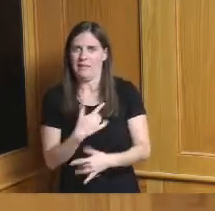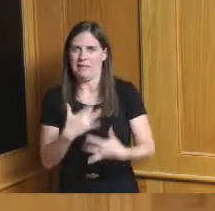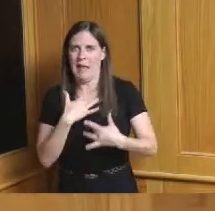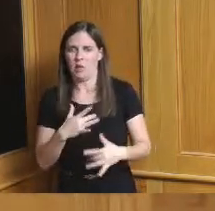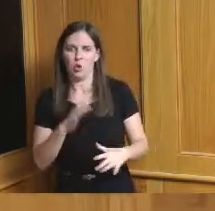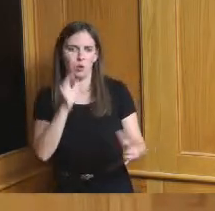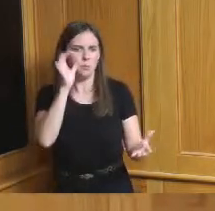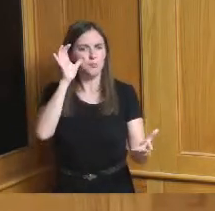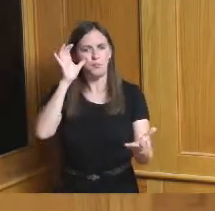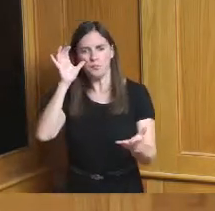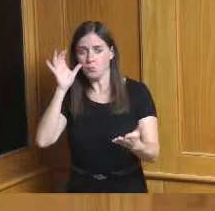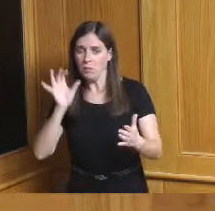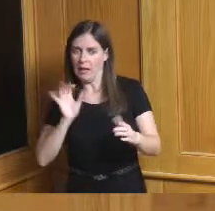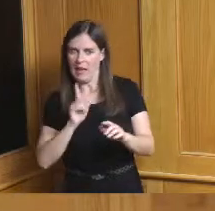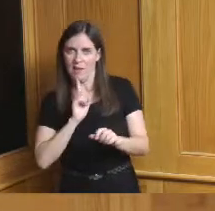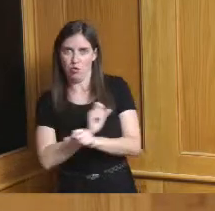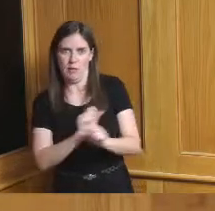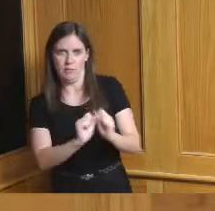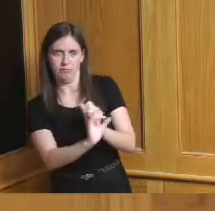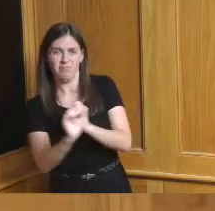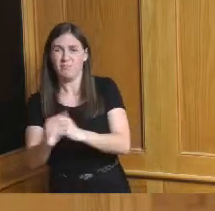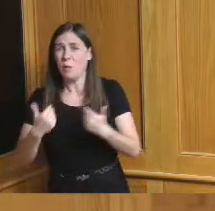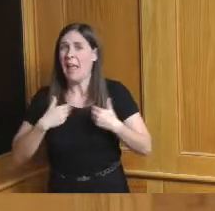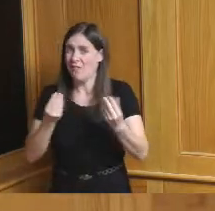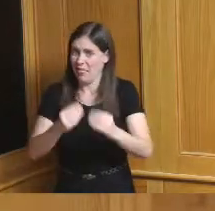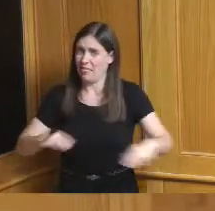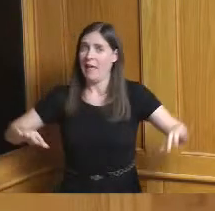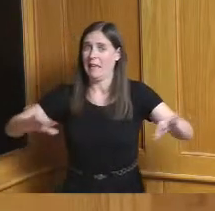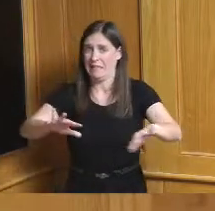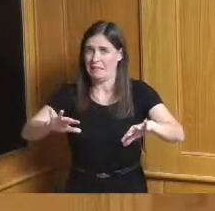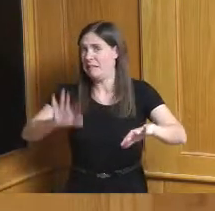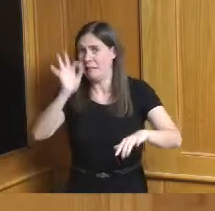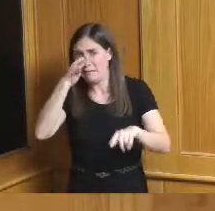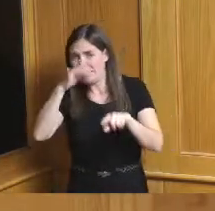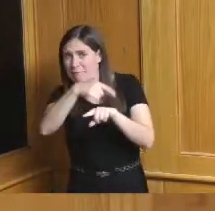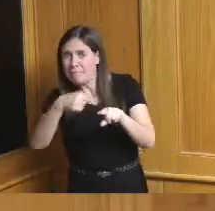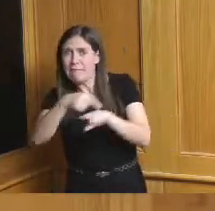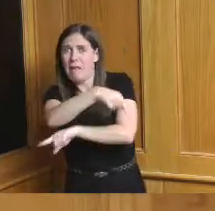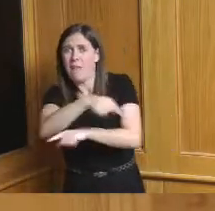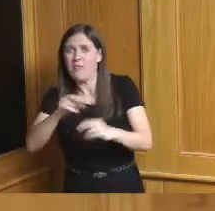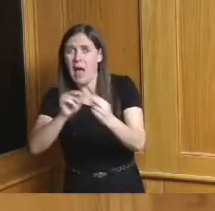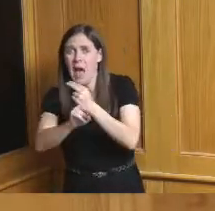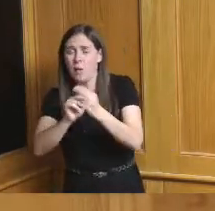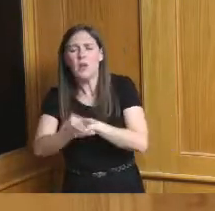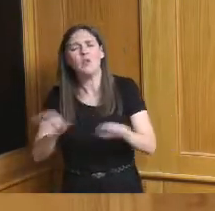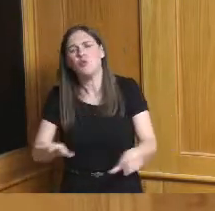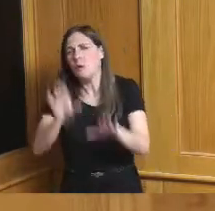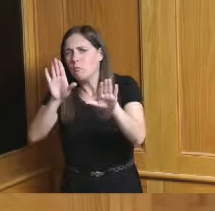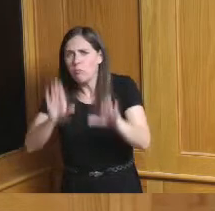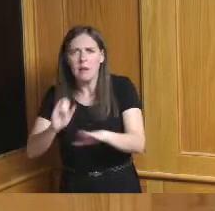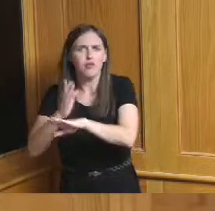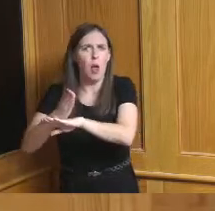we got some land that's all these highways and yes we're doing a great job downtown Cincinnati